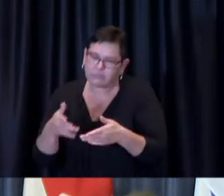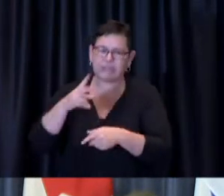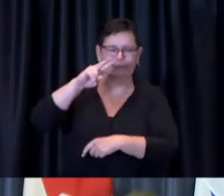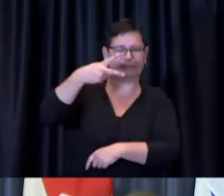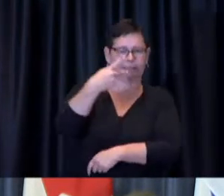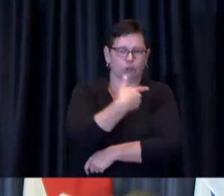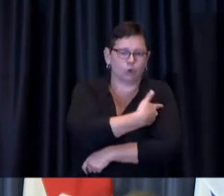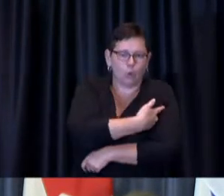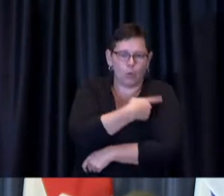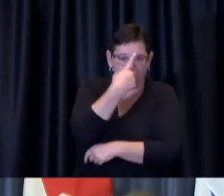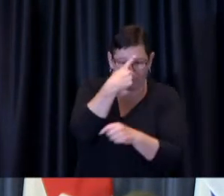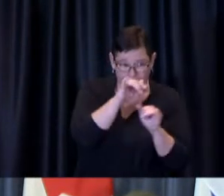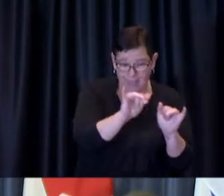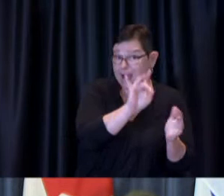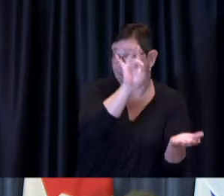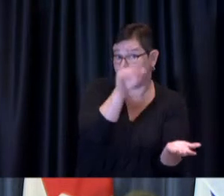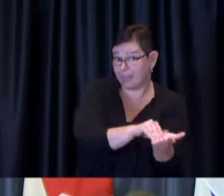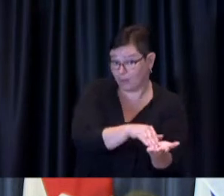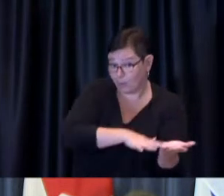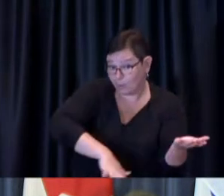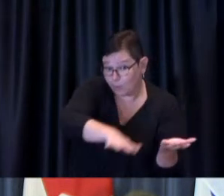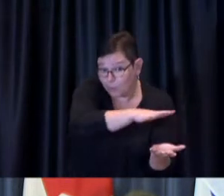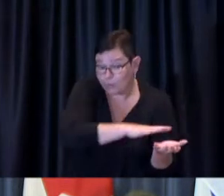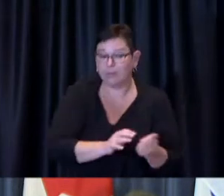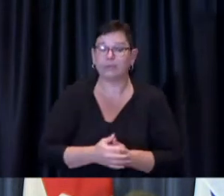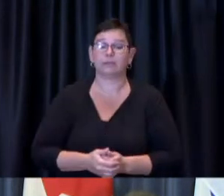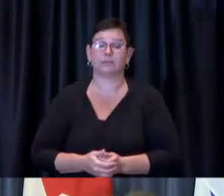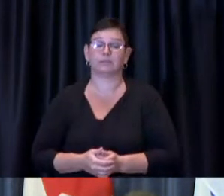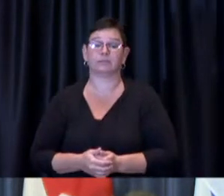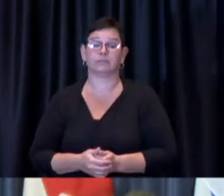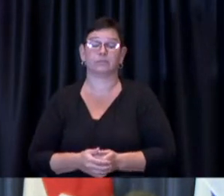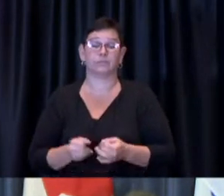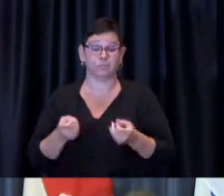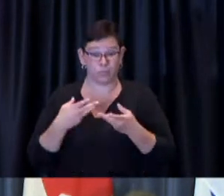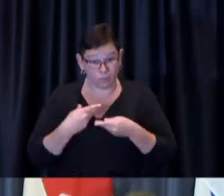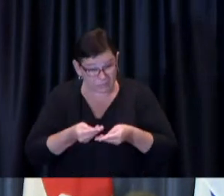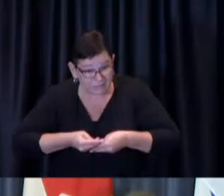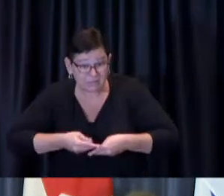More than 7,100 second doses have been delivered that's around 91 percent